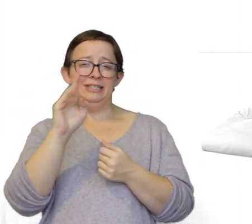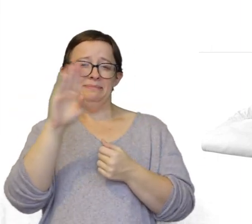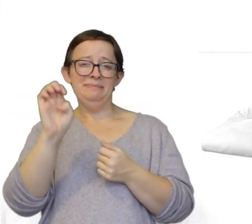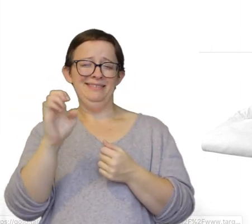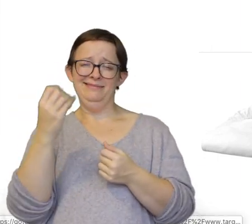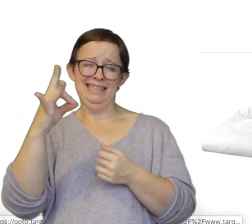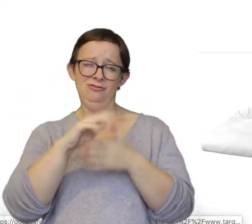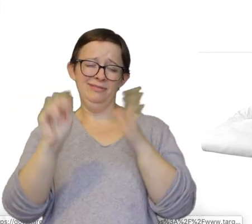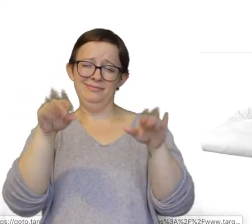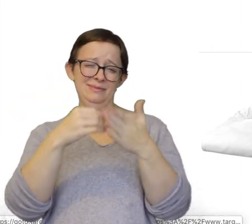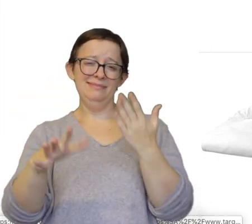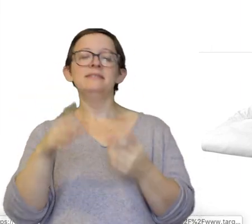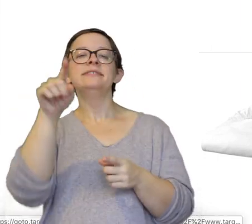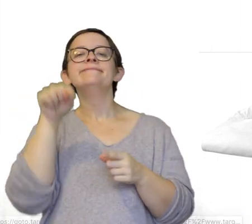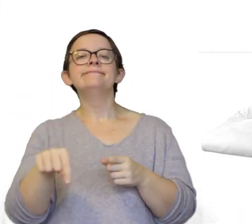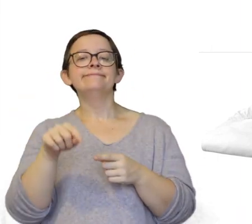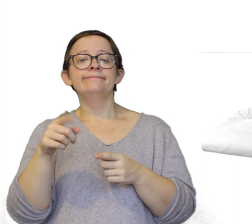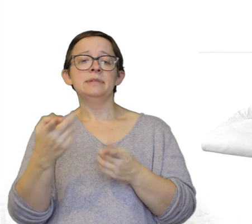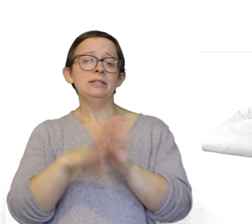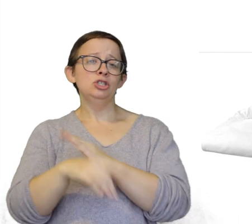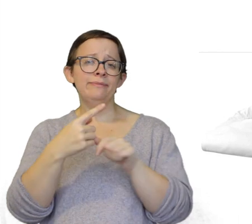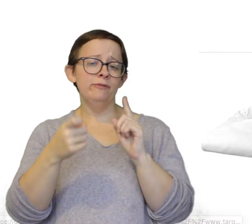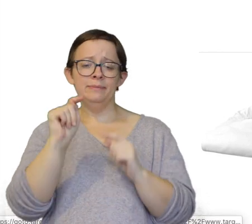Just get a Jersey cotton fitted sheet. Something cheap from Target.